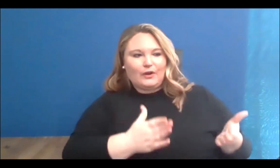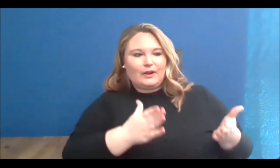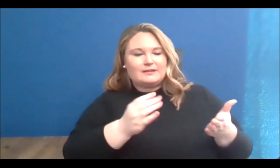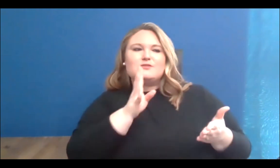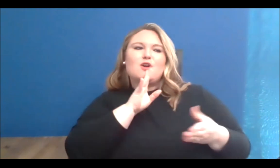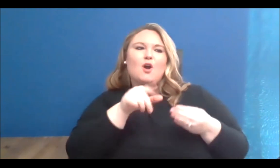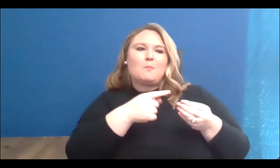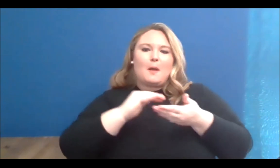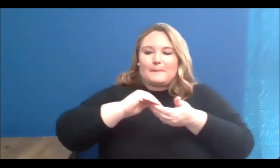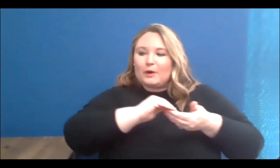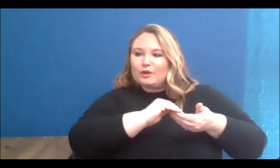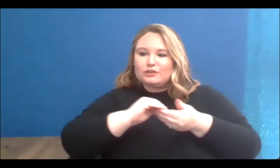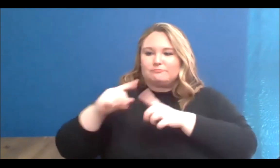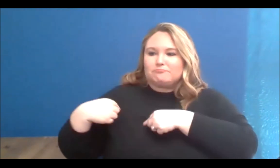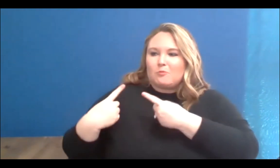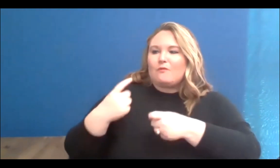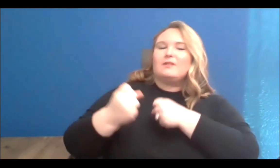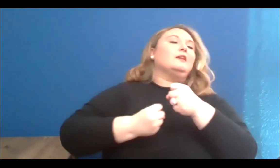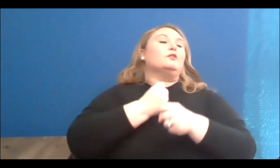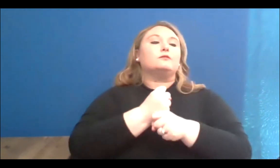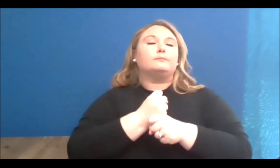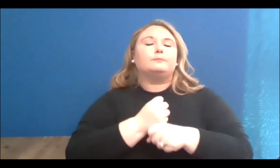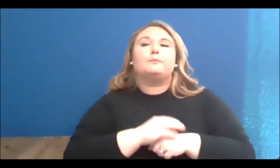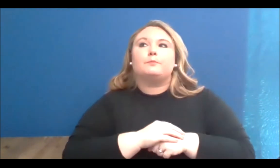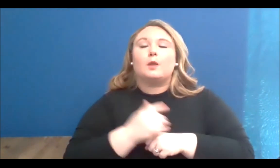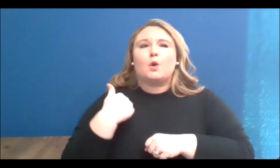A little bit about Muse ARTS: working with community partners, Muse ARTS creates